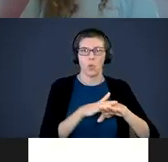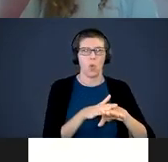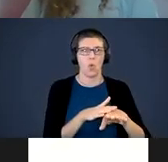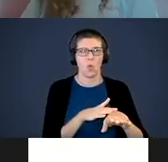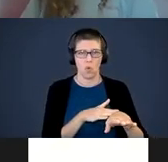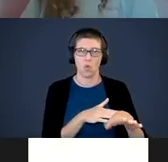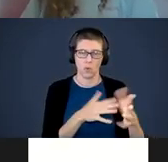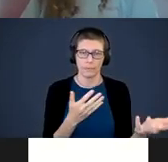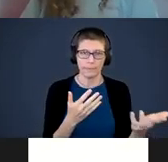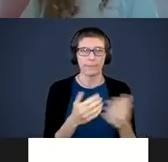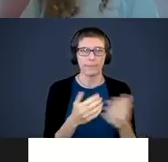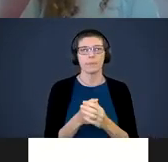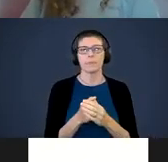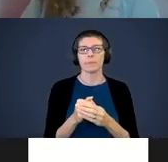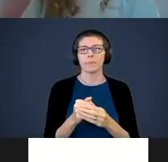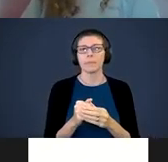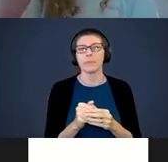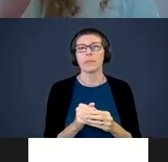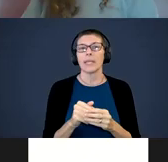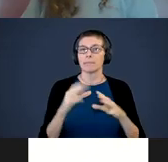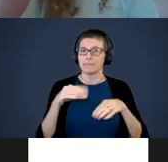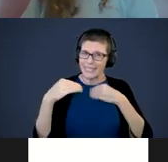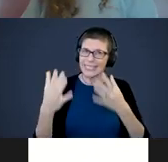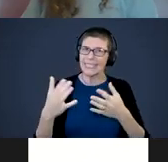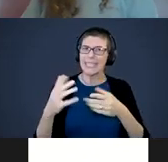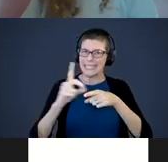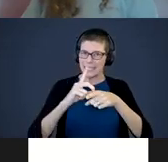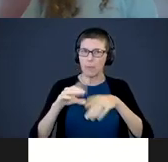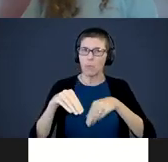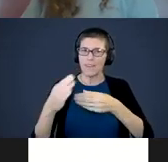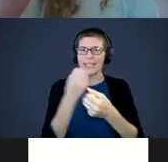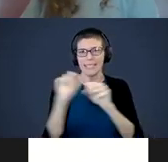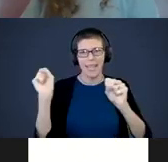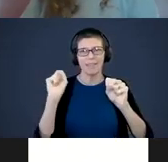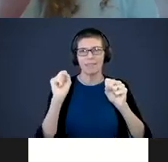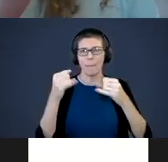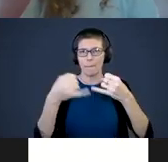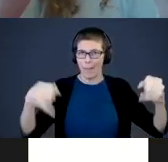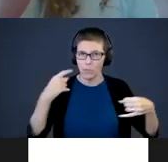Consistent discipline also provides safe boundaries for your baby. A lot of times parents